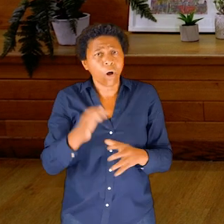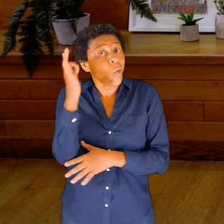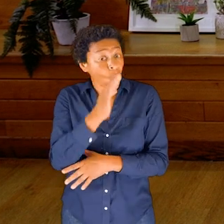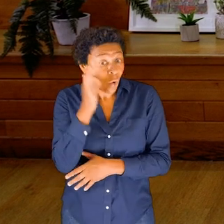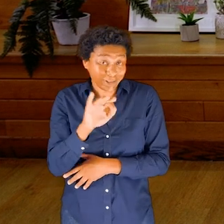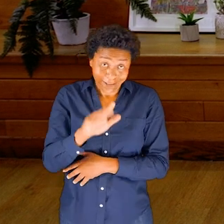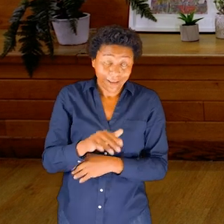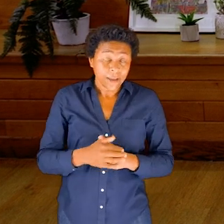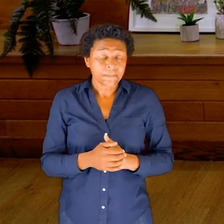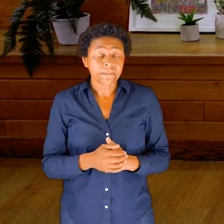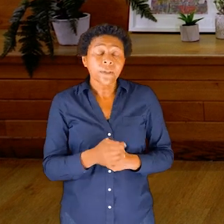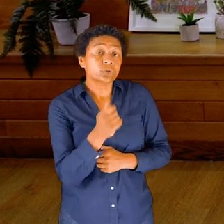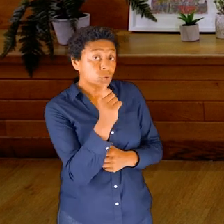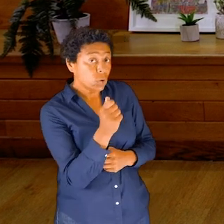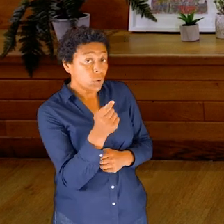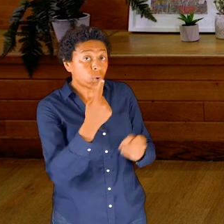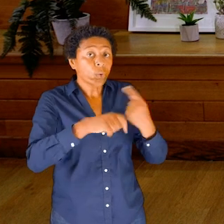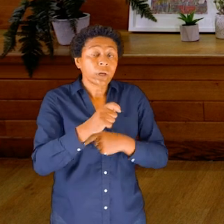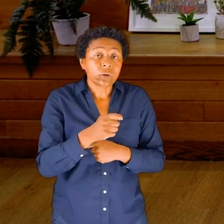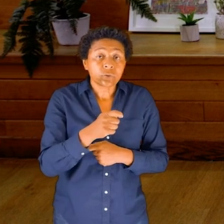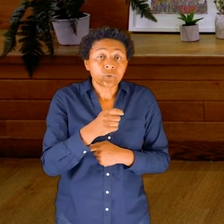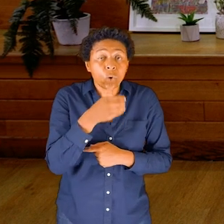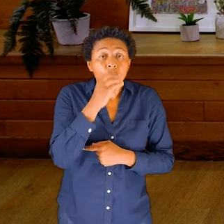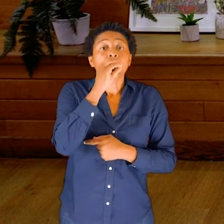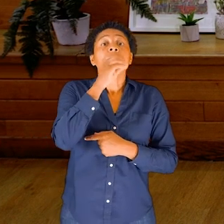And so in a moment, we’re going to take a sip of water and we’re going